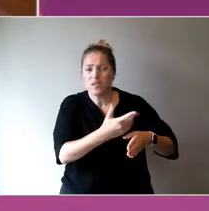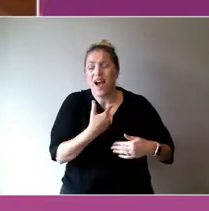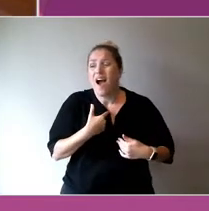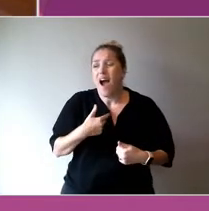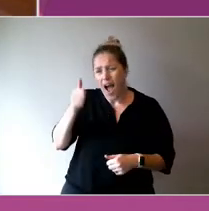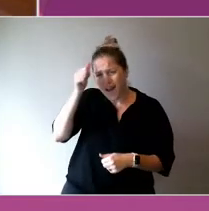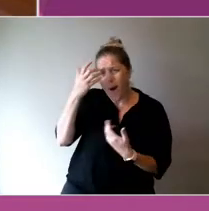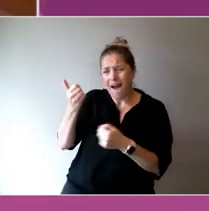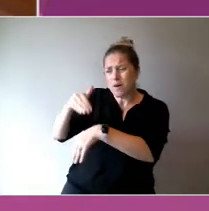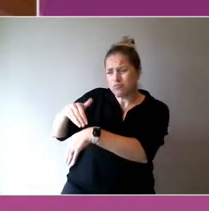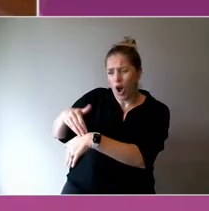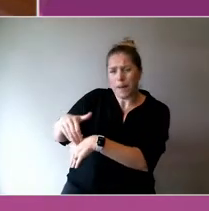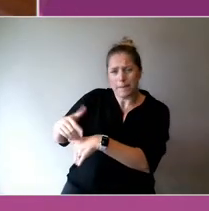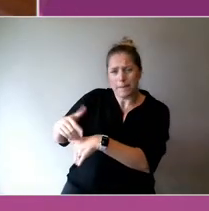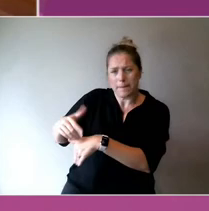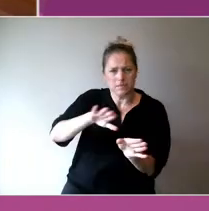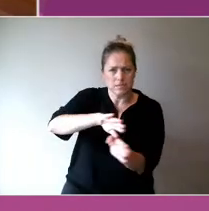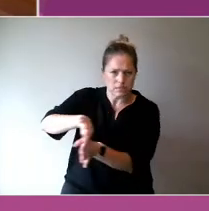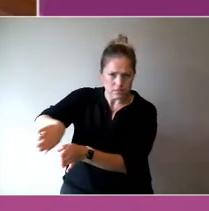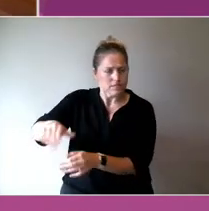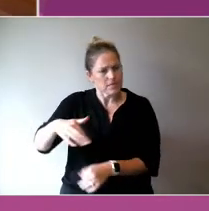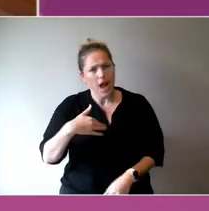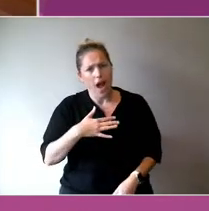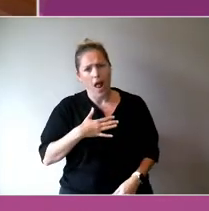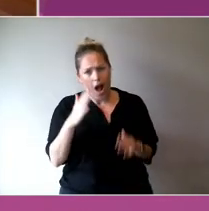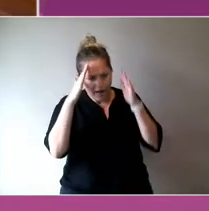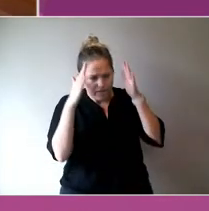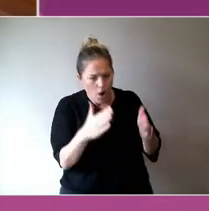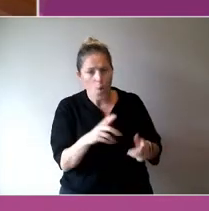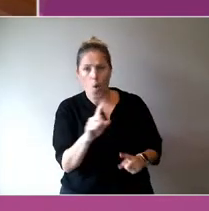dig things that work, we know work, are proven.